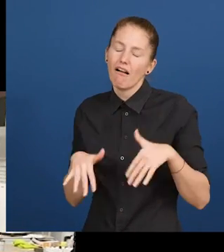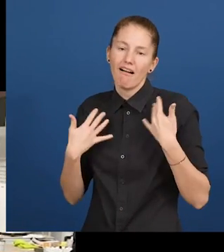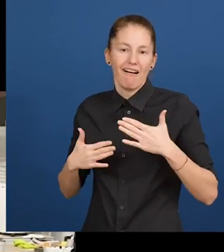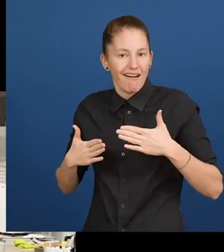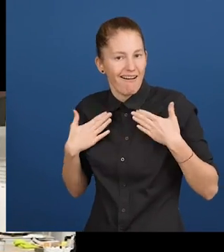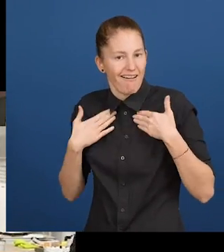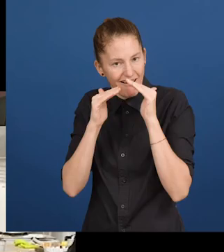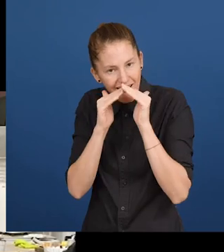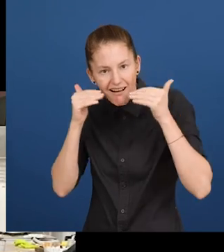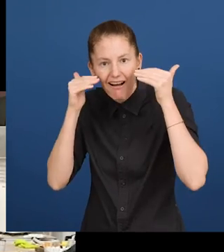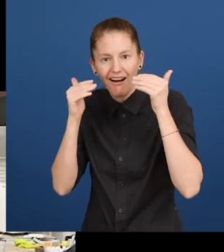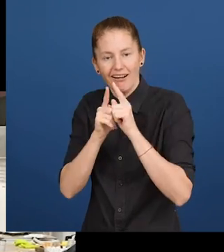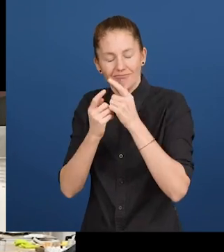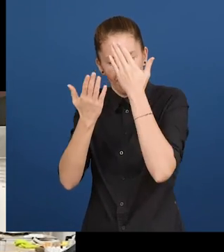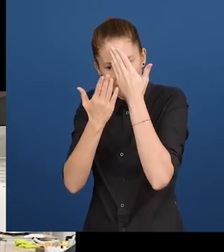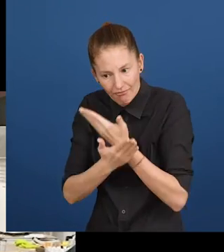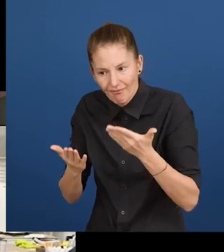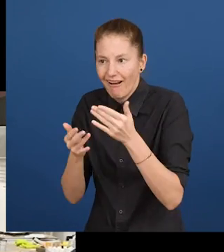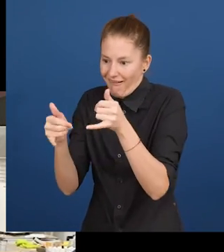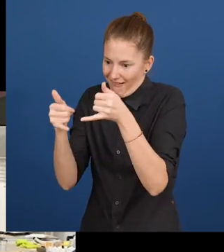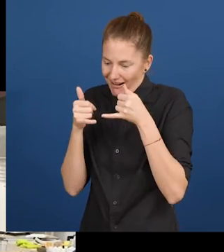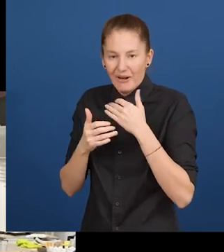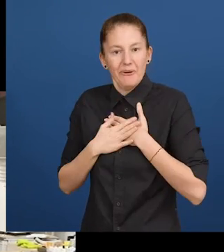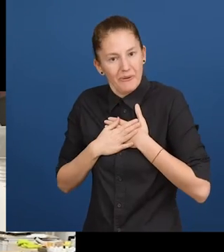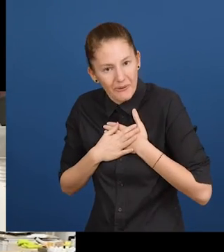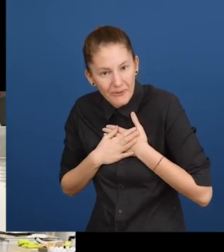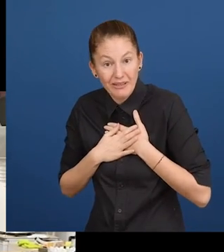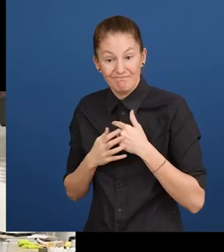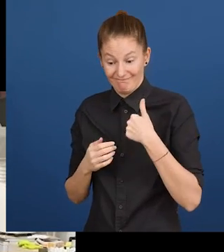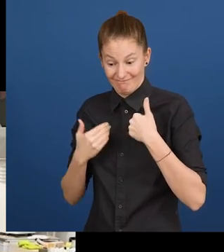As designers this prize give the energy to create more